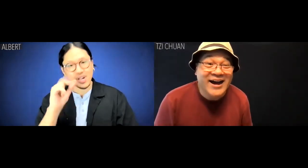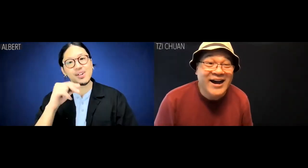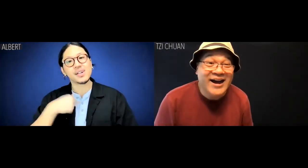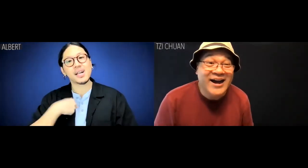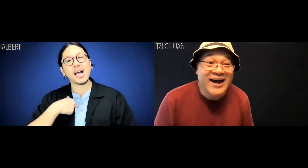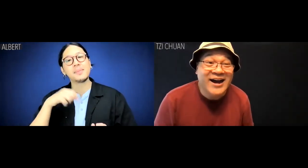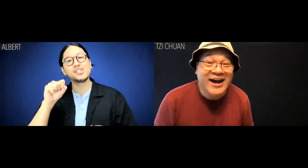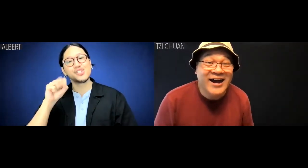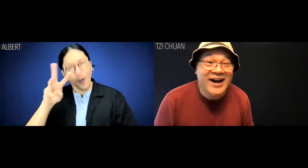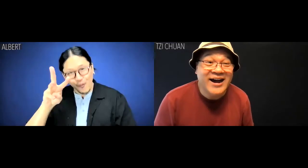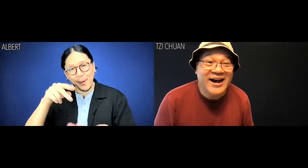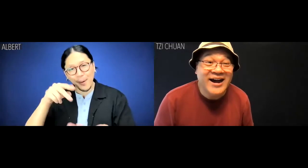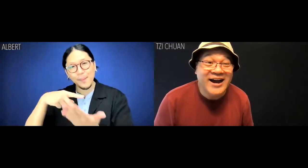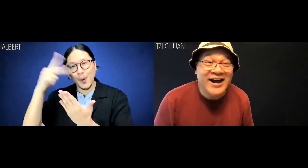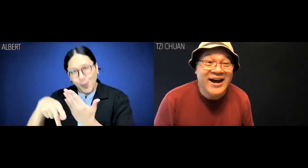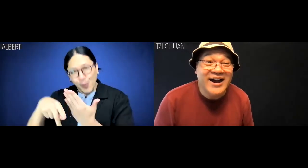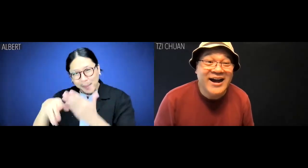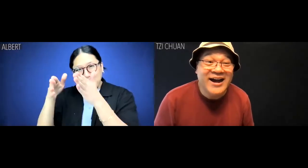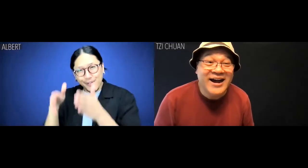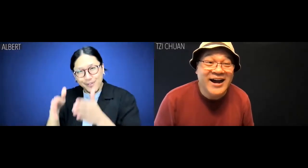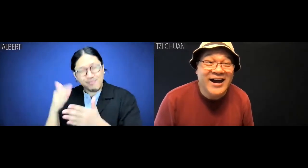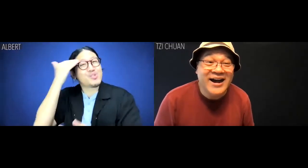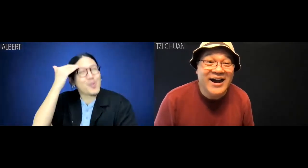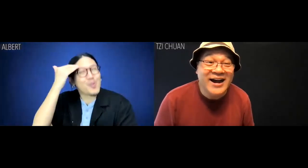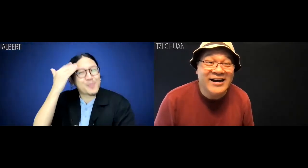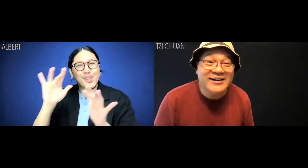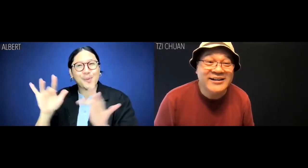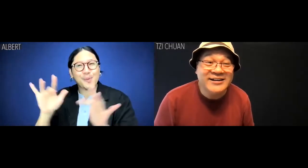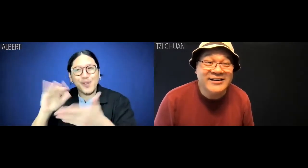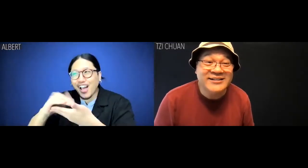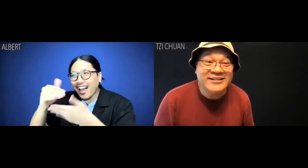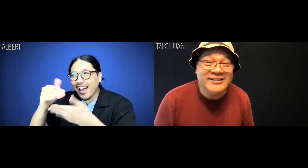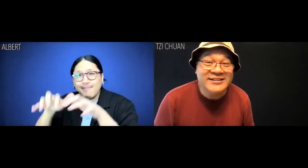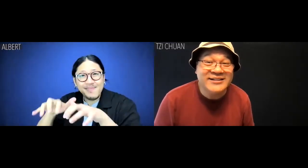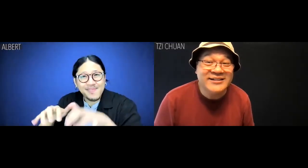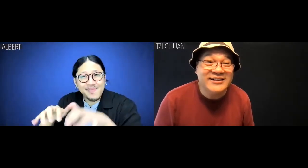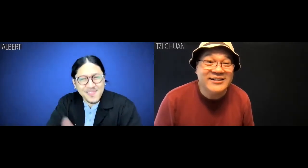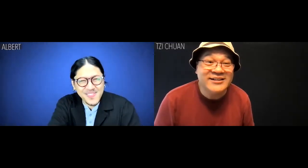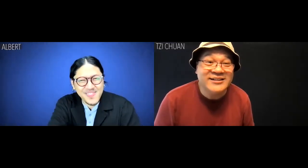Albert: No. I'm a software programmer. Like computers.